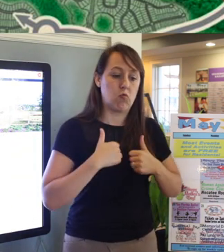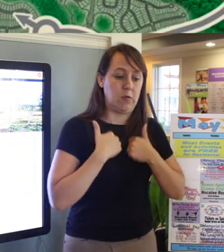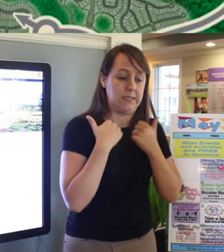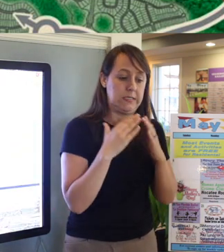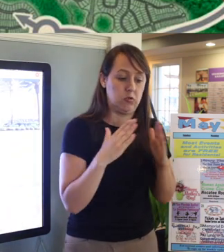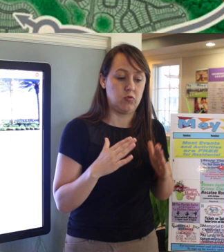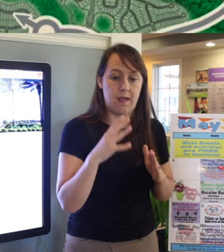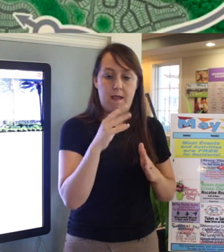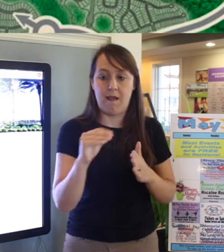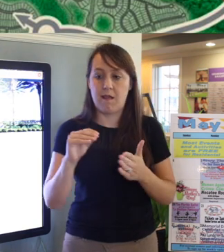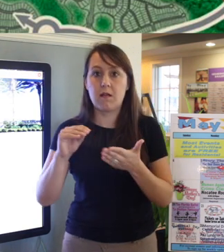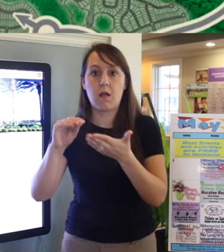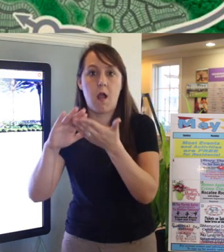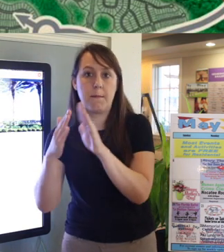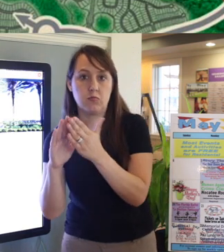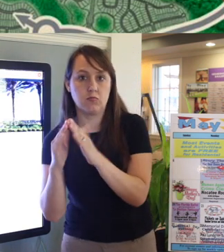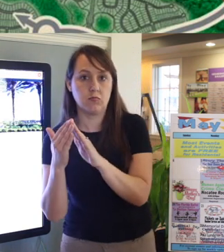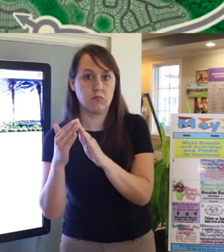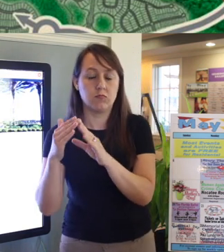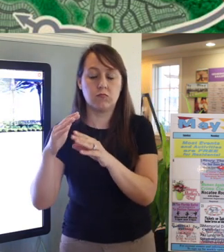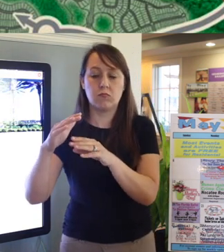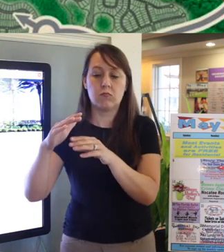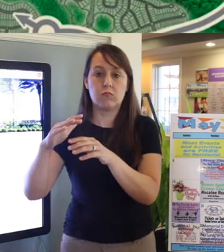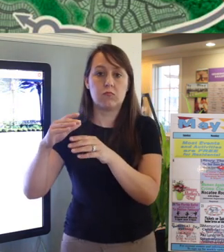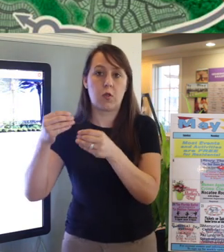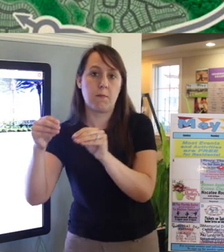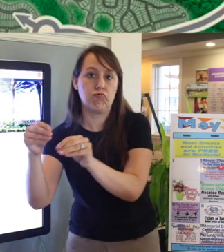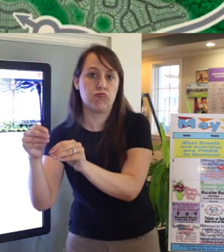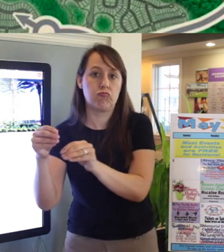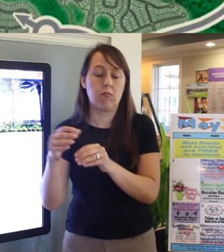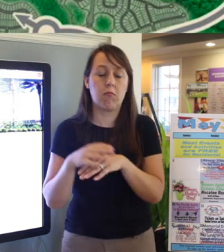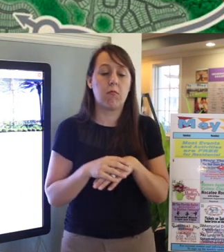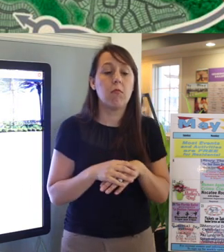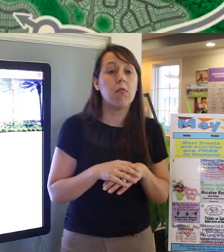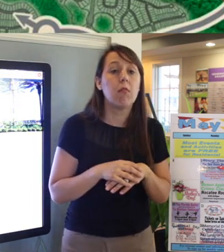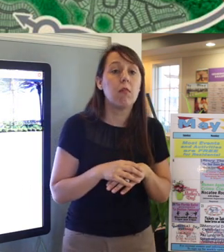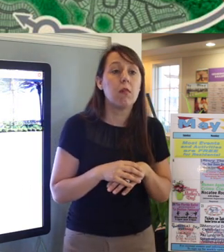So on the eastern end is where most of the development has taken place